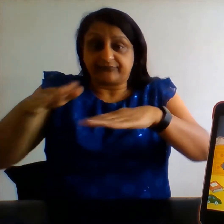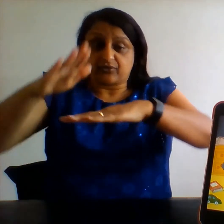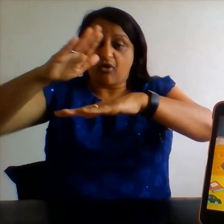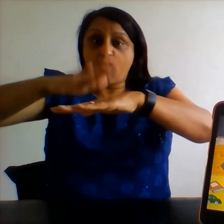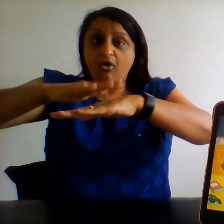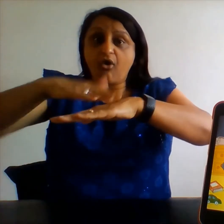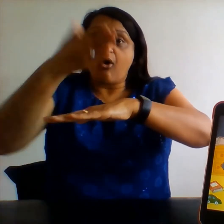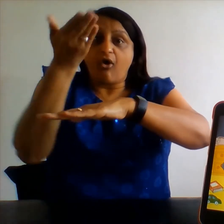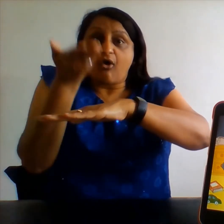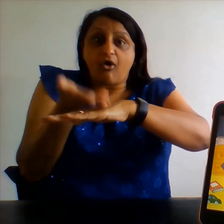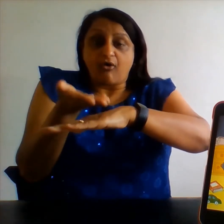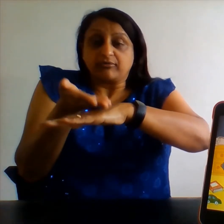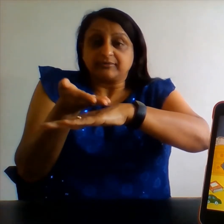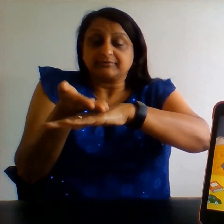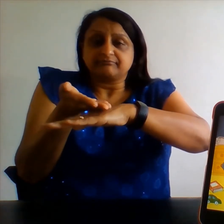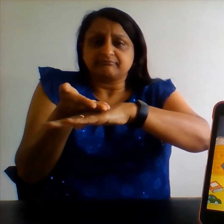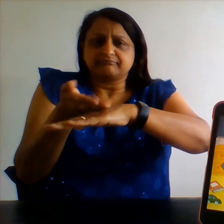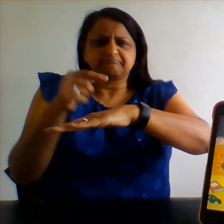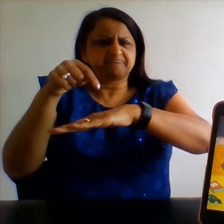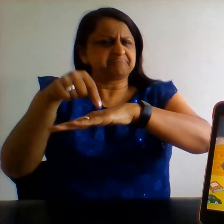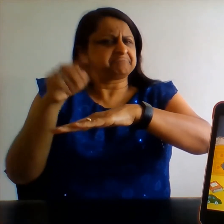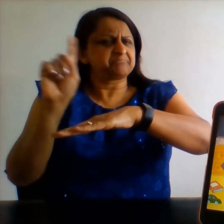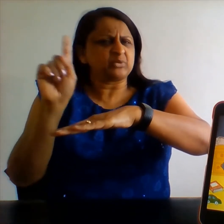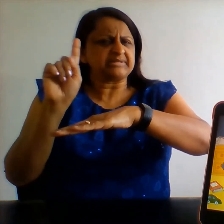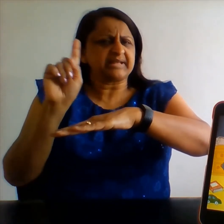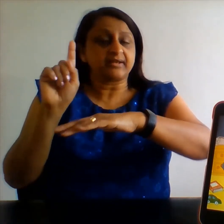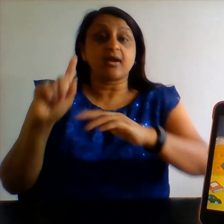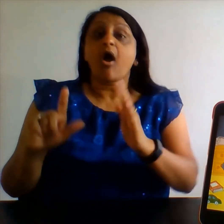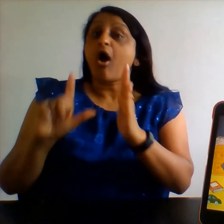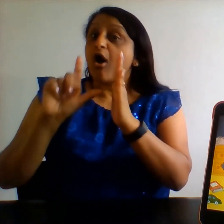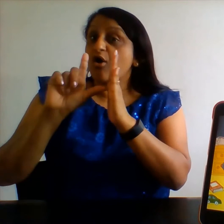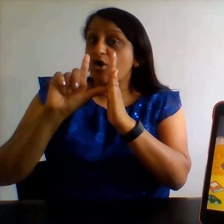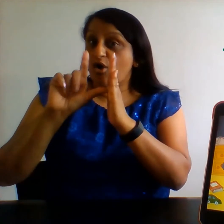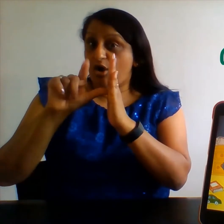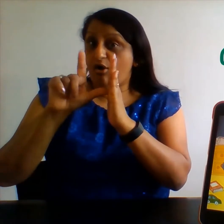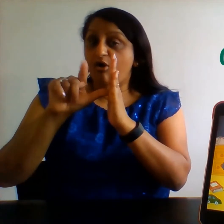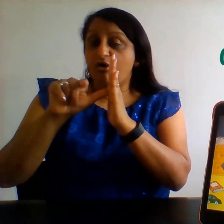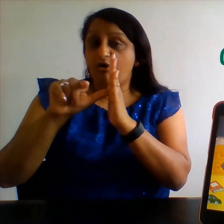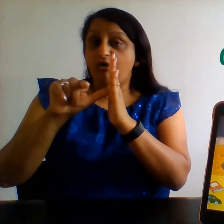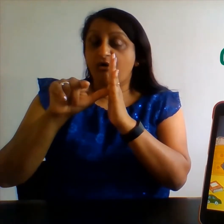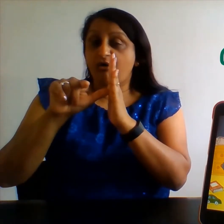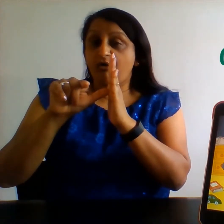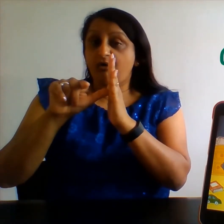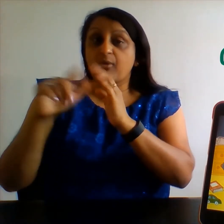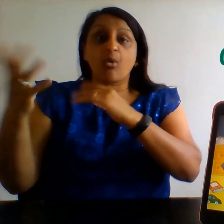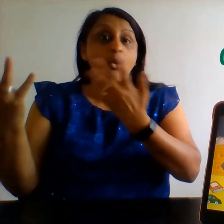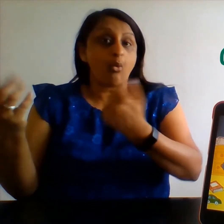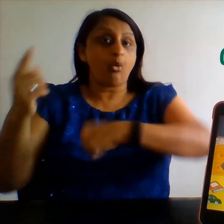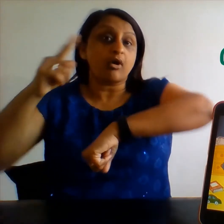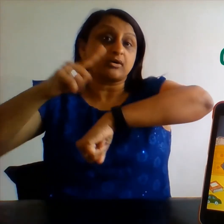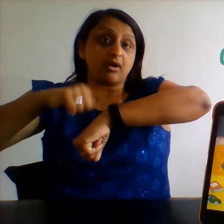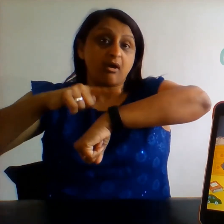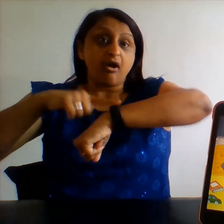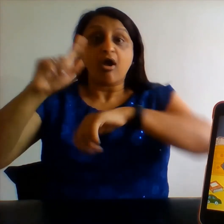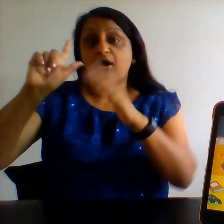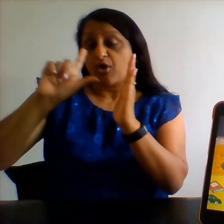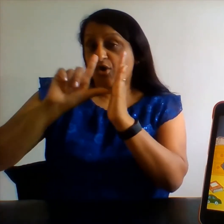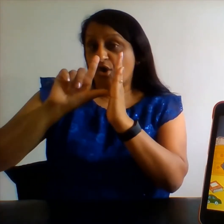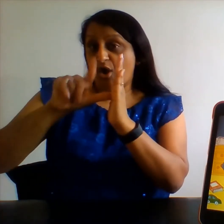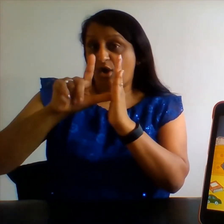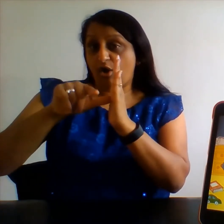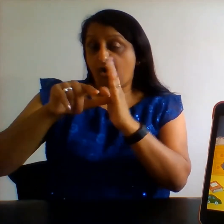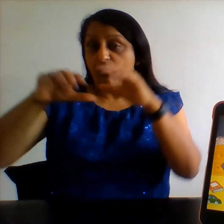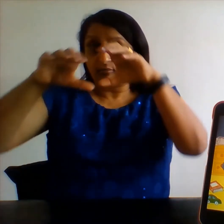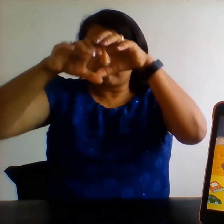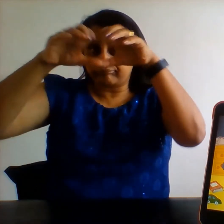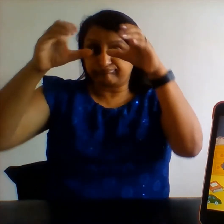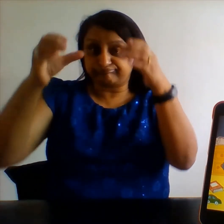Sitting on top of the table. What is it? It's a clock or an alarm clock.